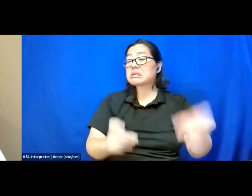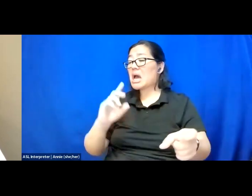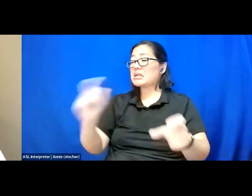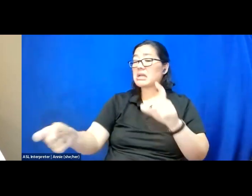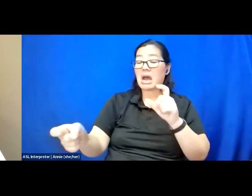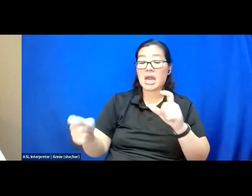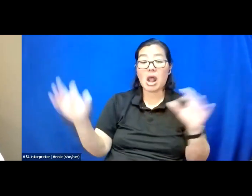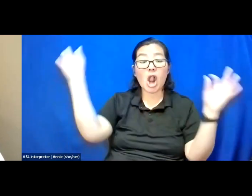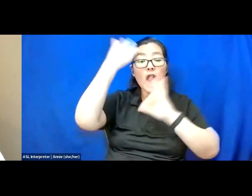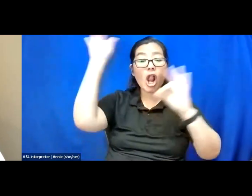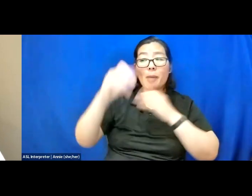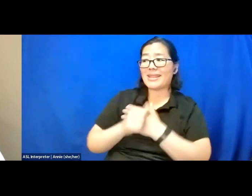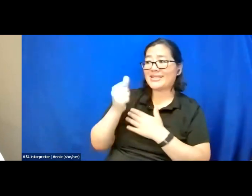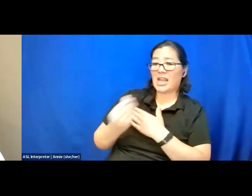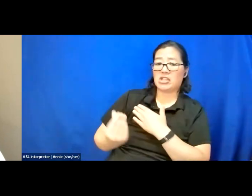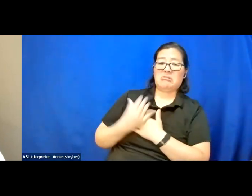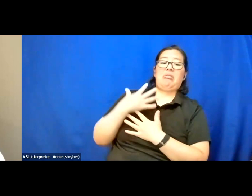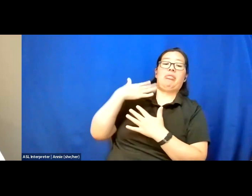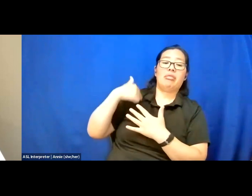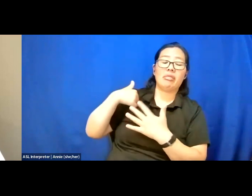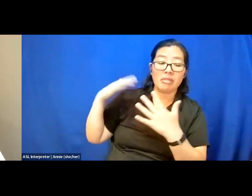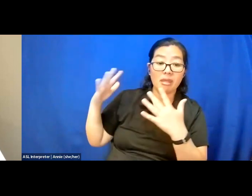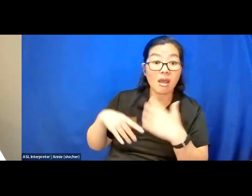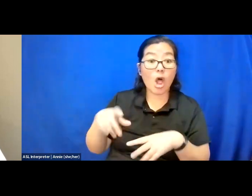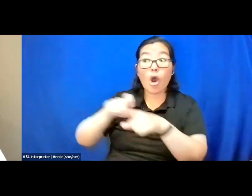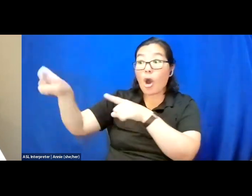Calling the police when therapists share the same building as you, shame.